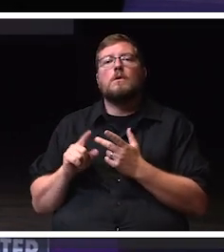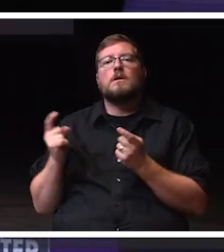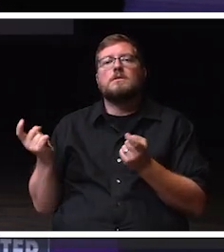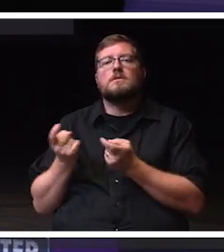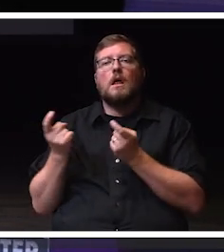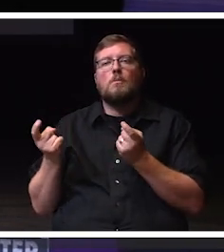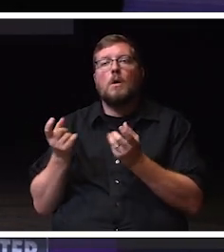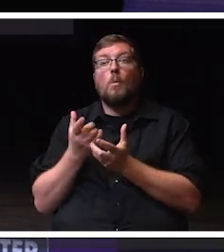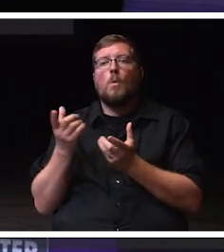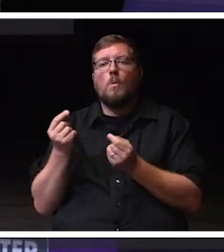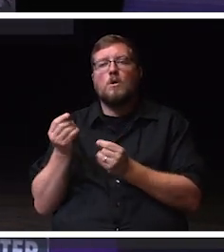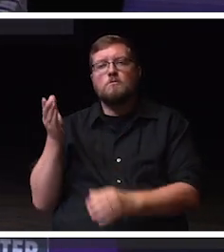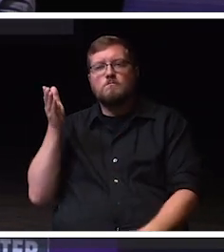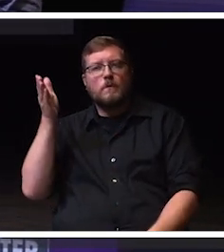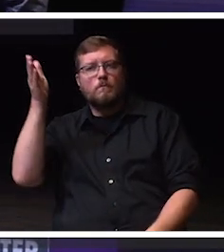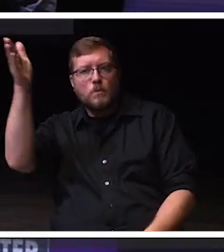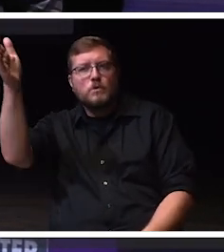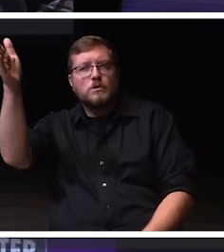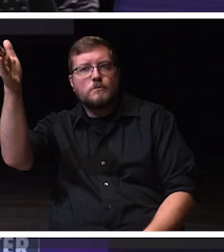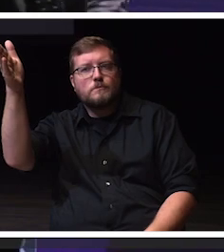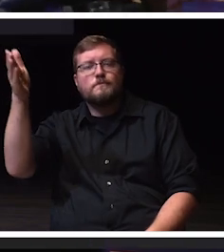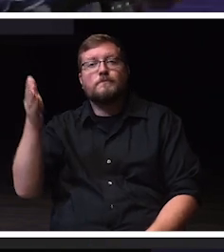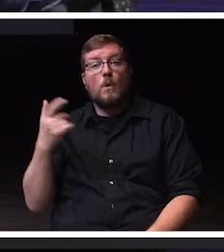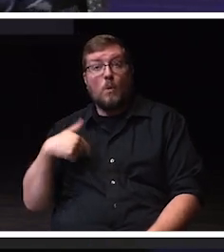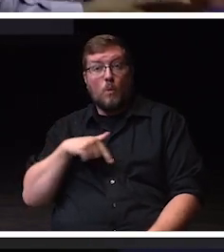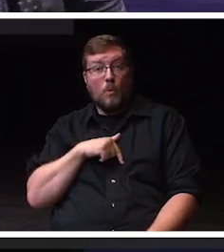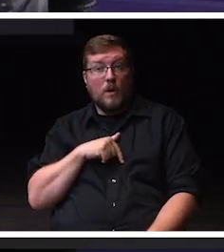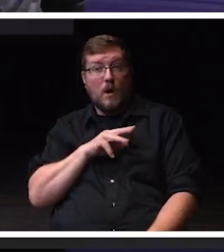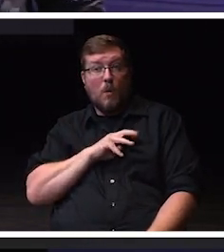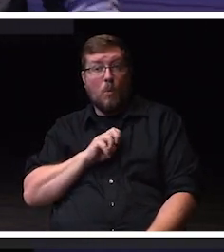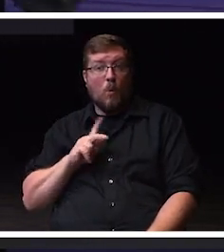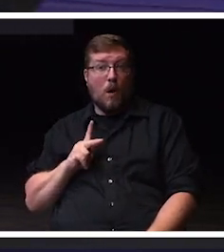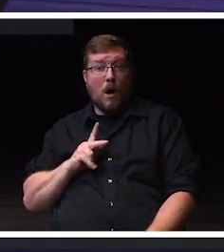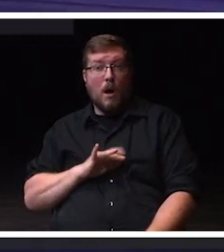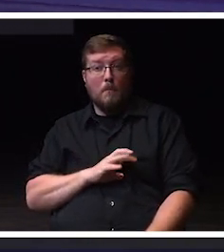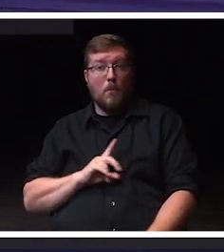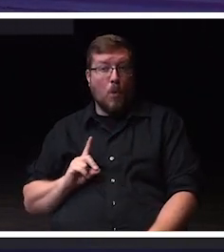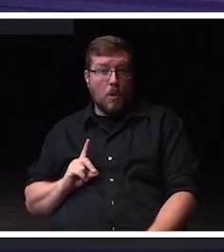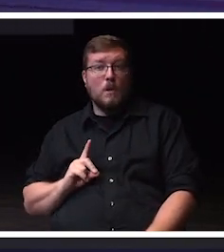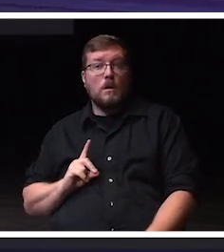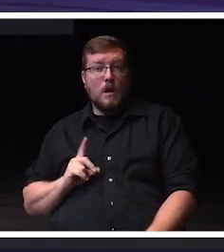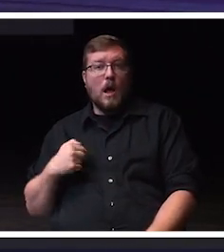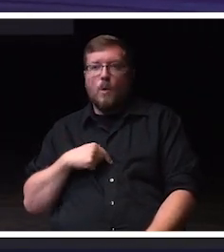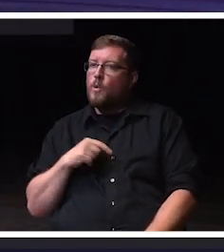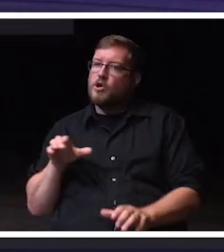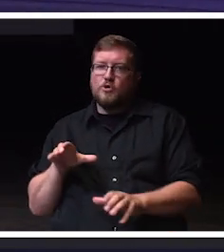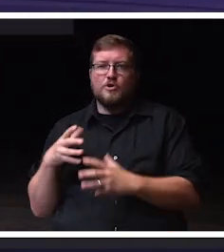because we are warhawk bold and we do it strong and we do it.